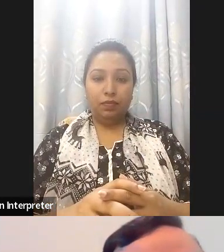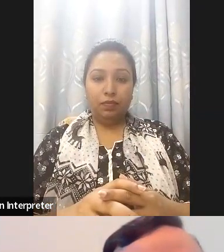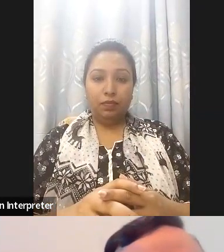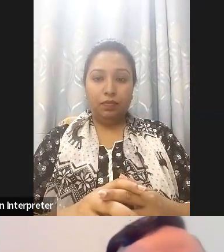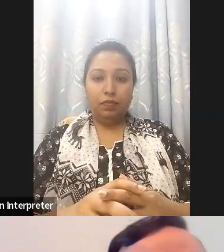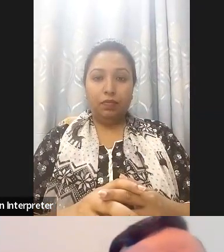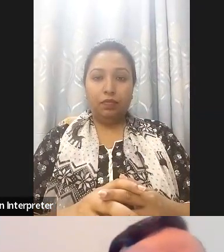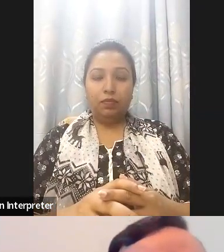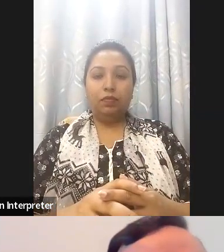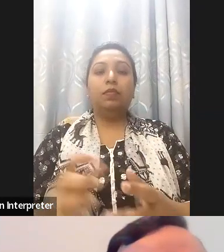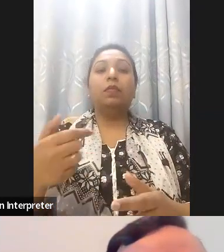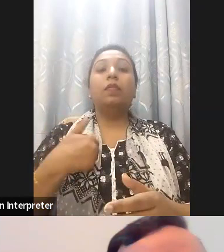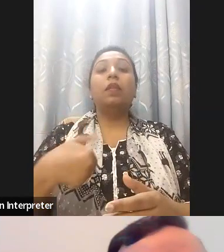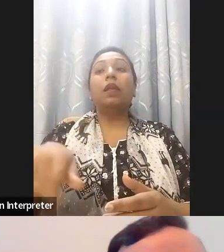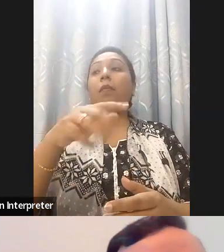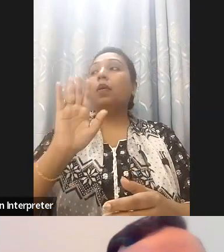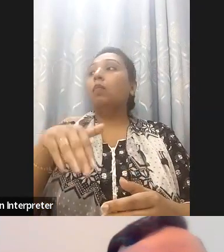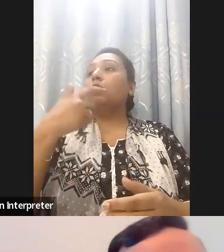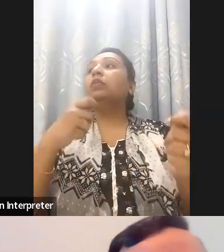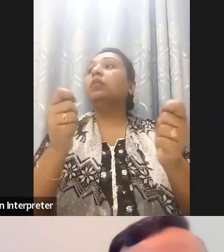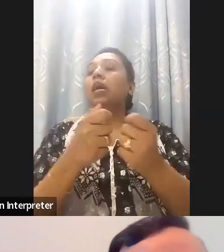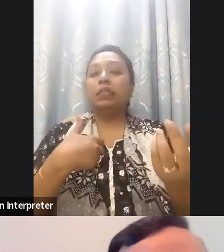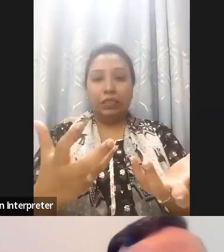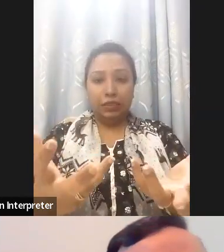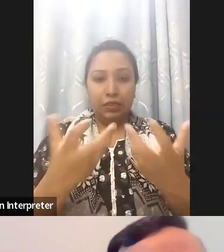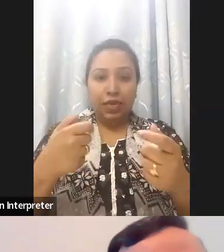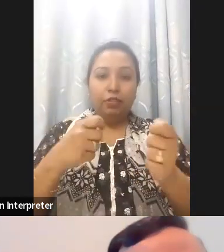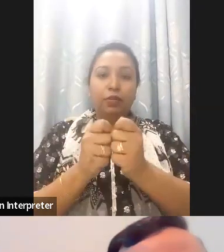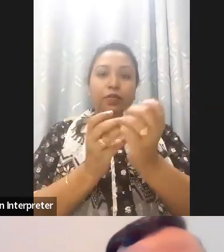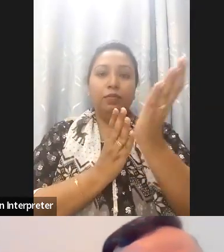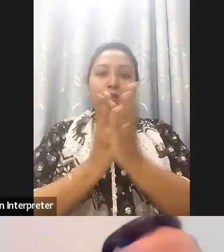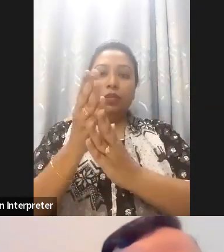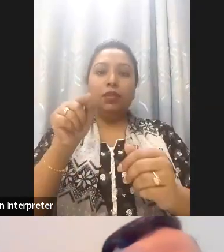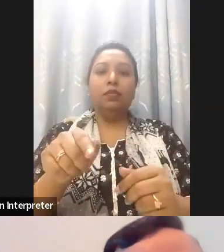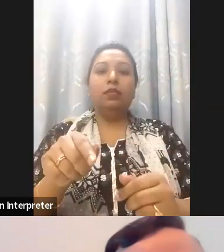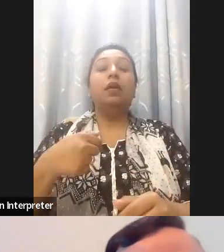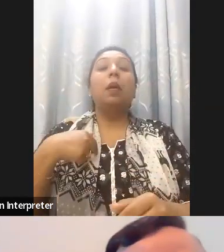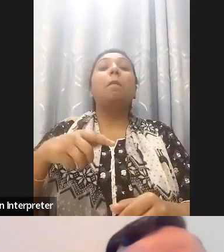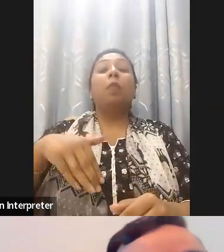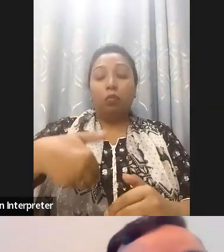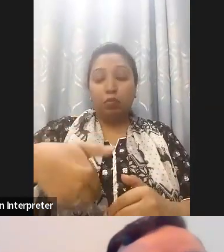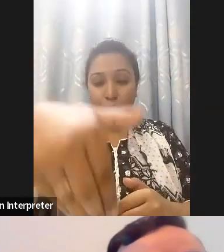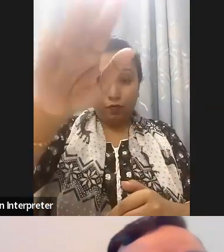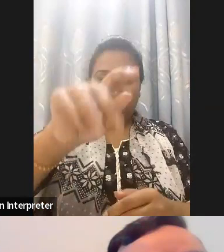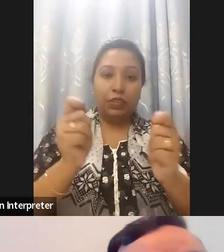forward to continuing our collaboration together and also helping Bangladesh even more